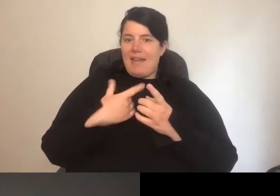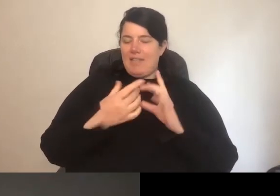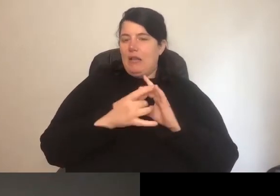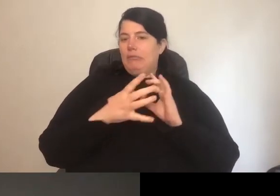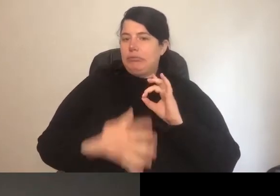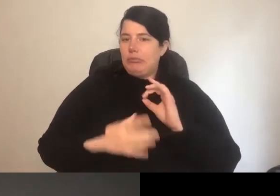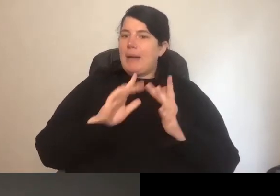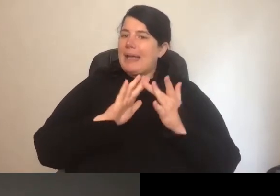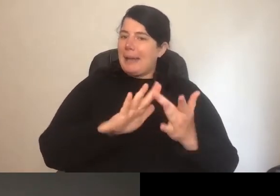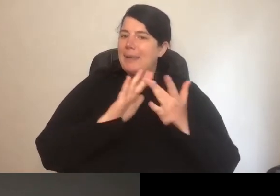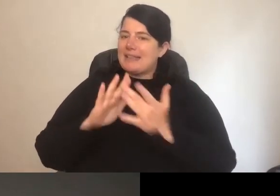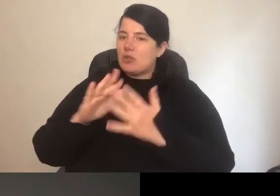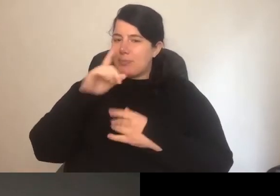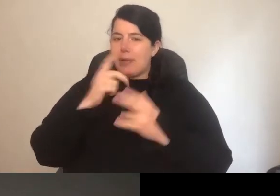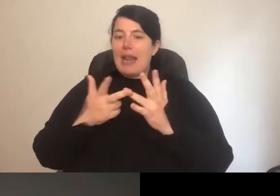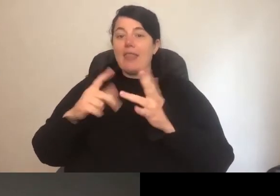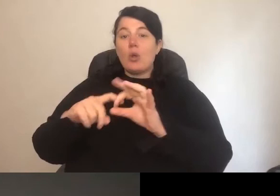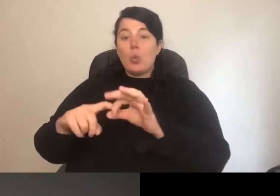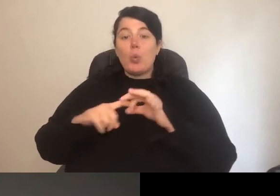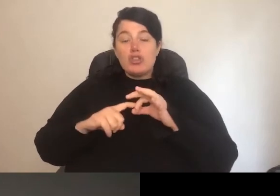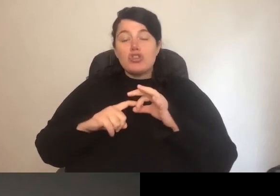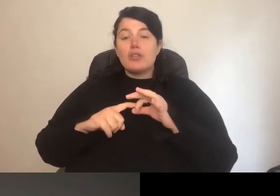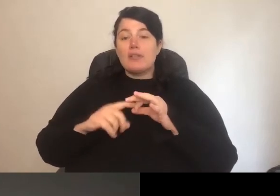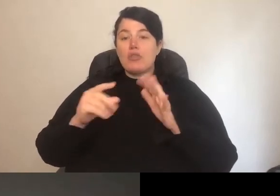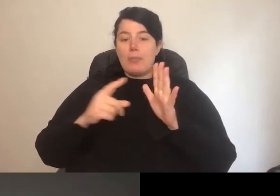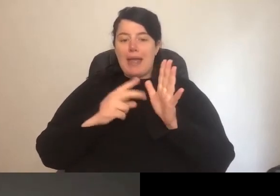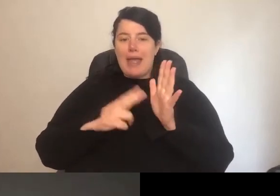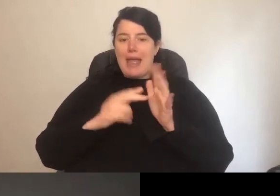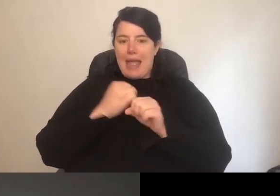So keeping in touch with people for sure. Agnes asks,